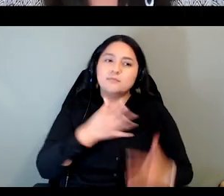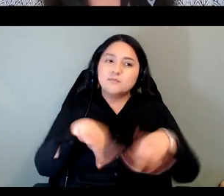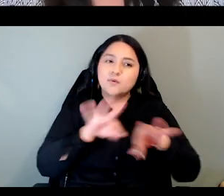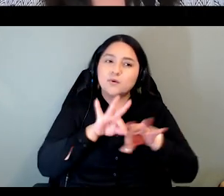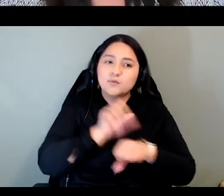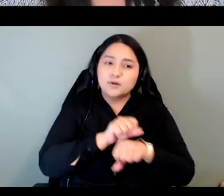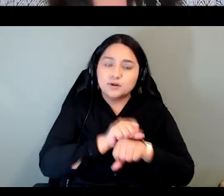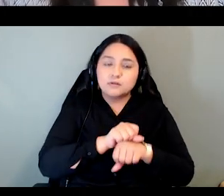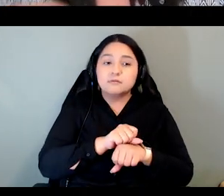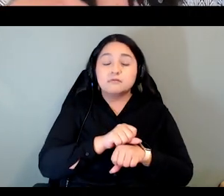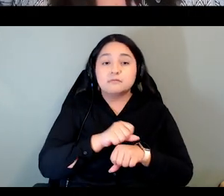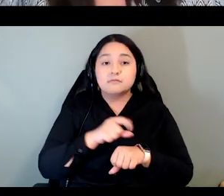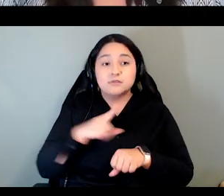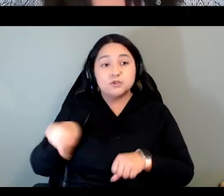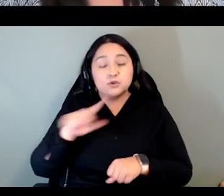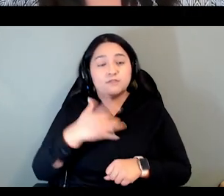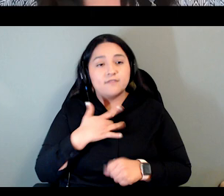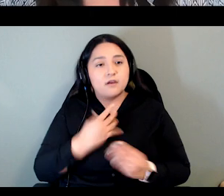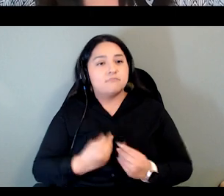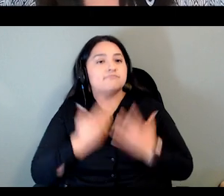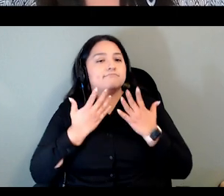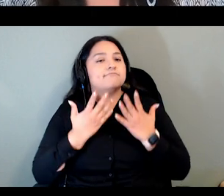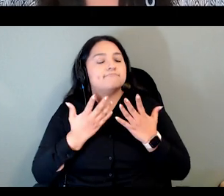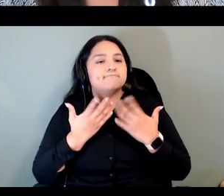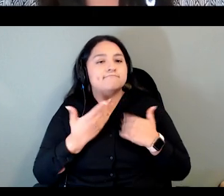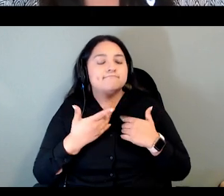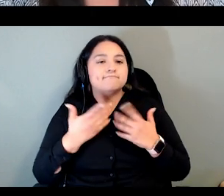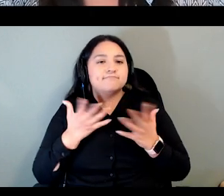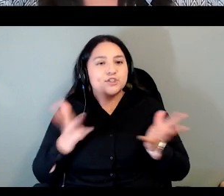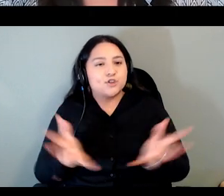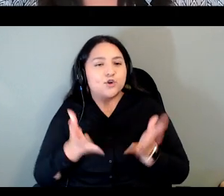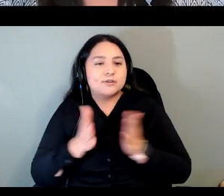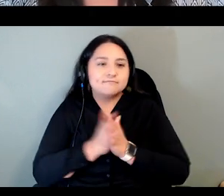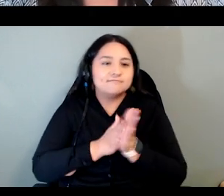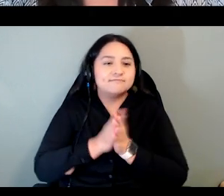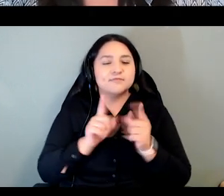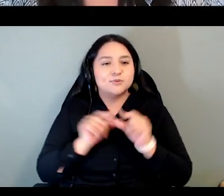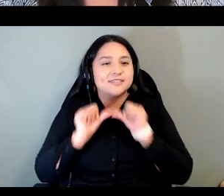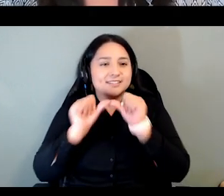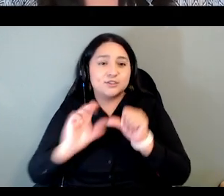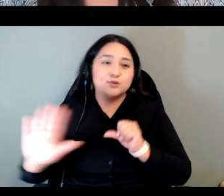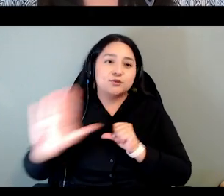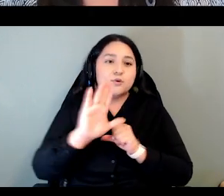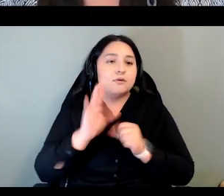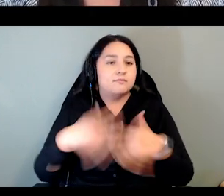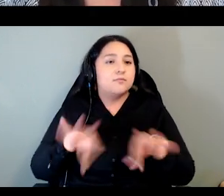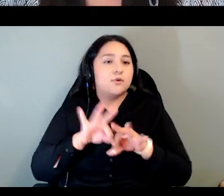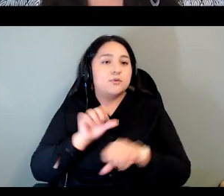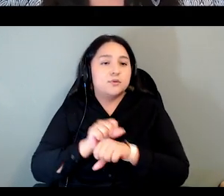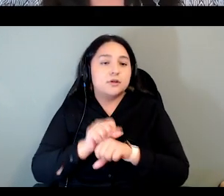you feel encouragement and hope to continue in your important work. I'm now going to pass